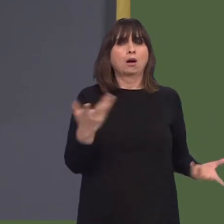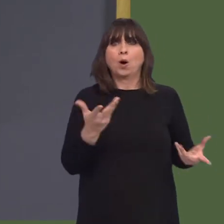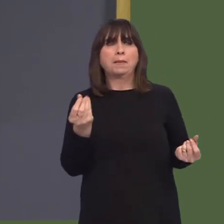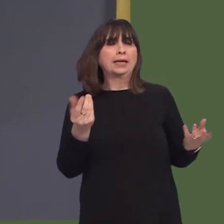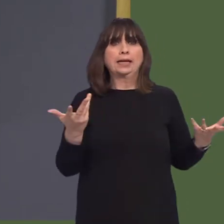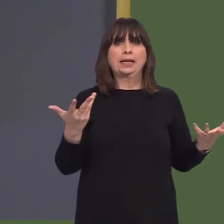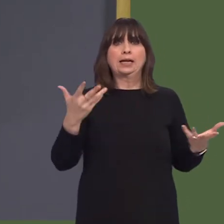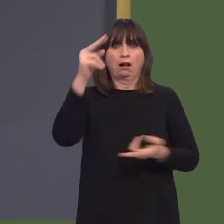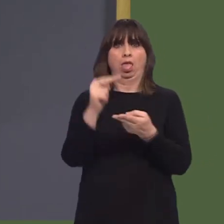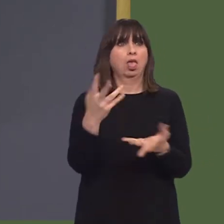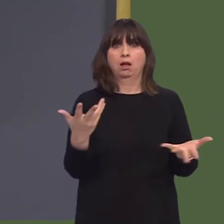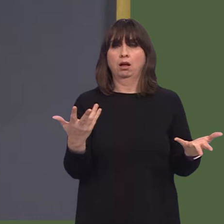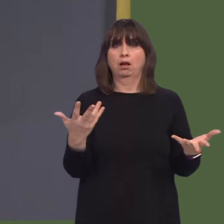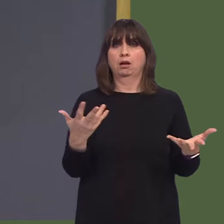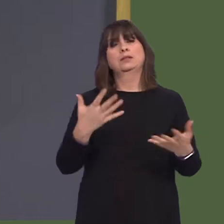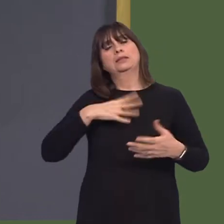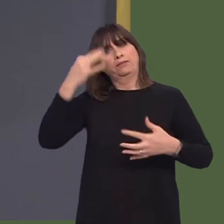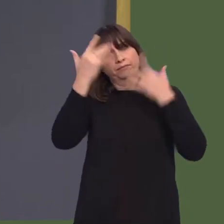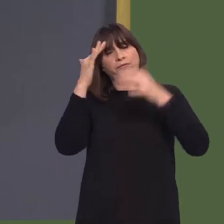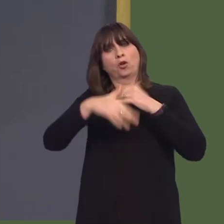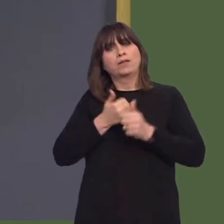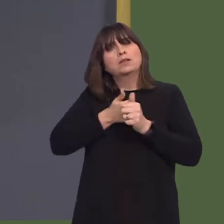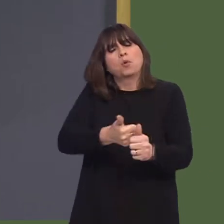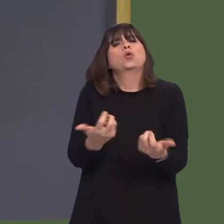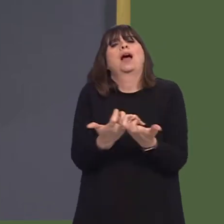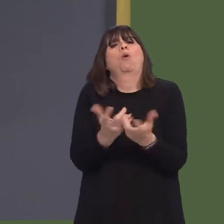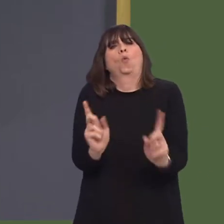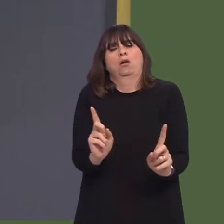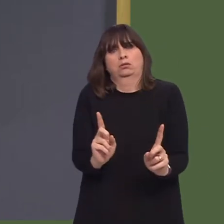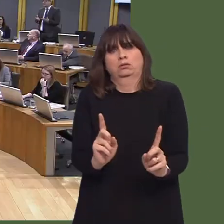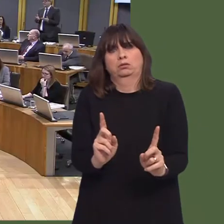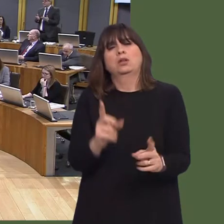which must have gone to the heart of the credibility of that part of Abellio's bid, and considering